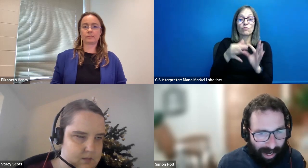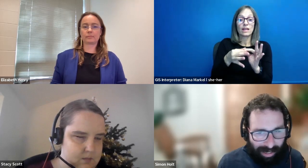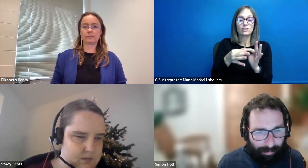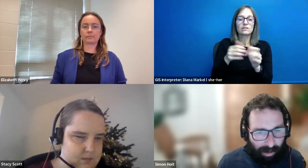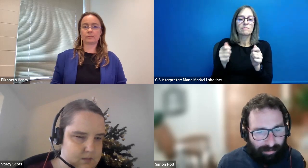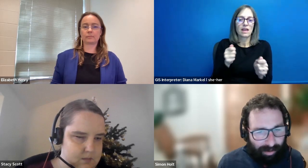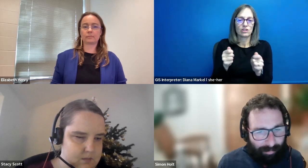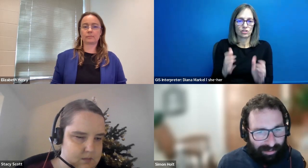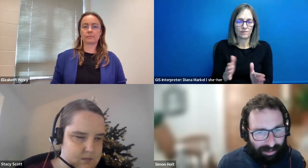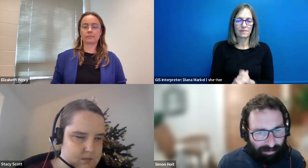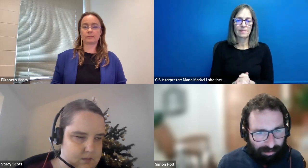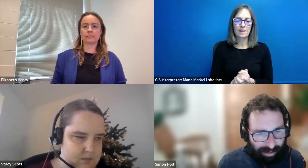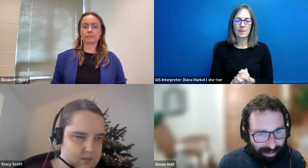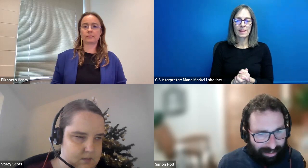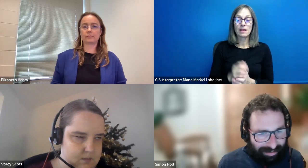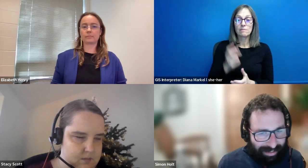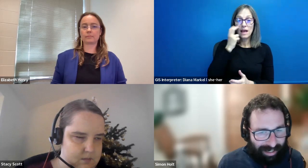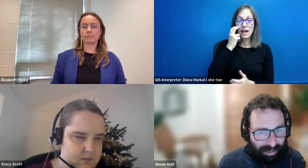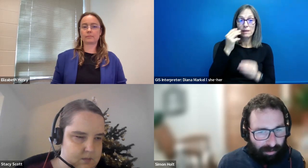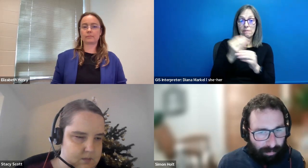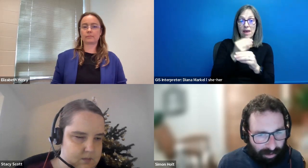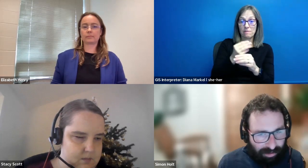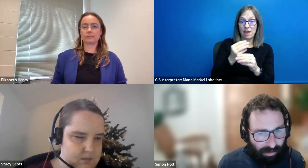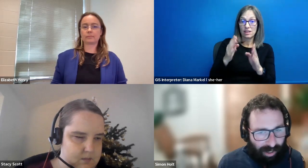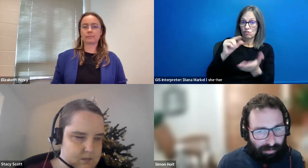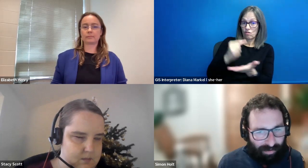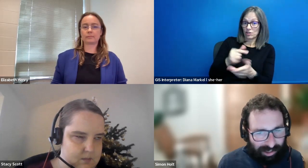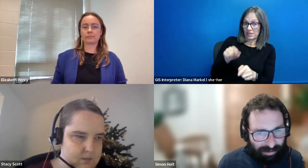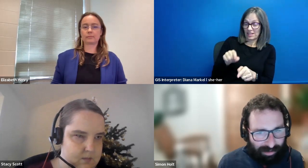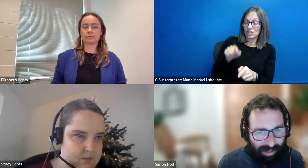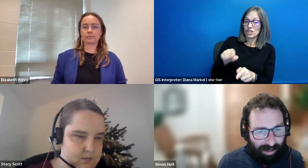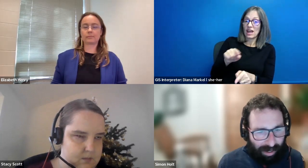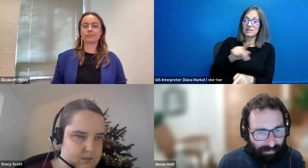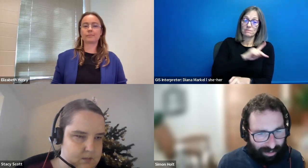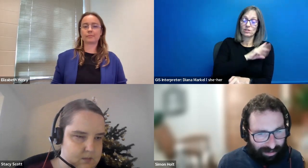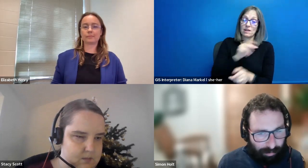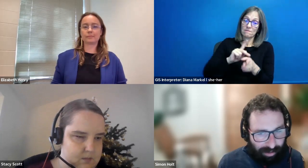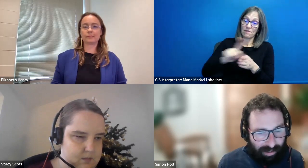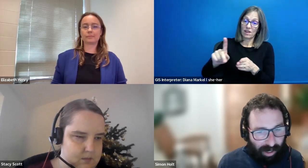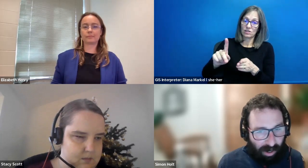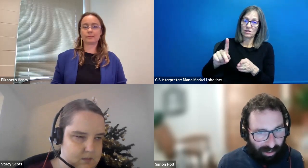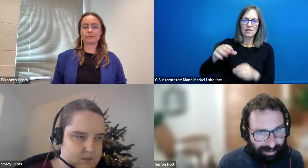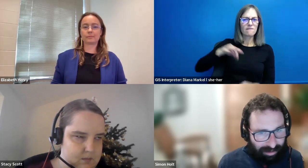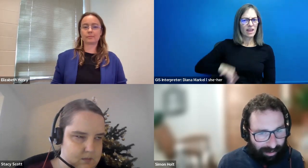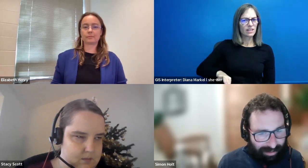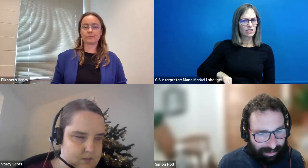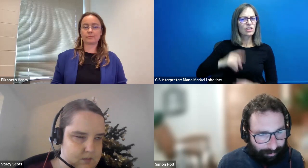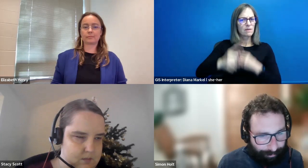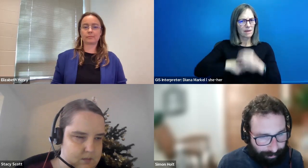Simon Holt: as a blind mathematics graduate, Stacy has both personal and professional uh vantage point on accessibility,